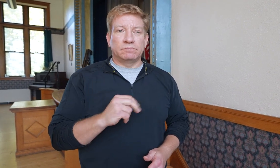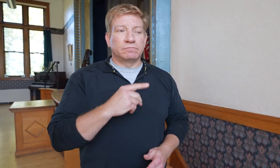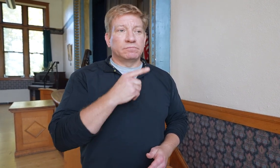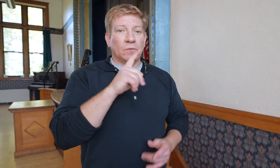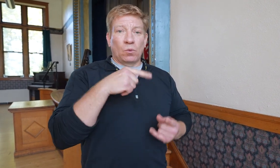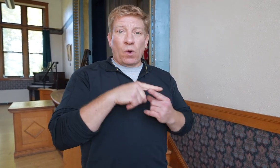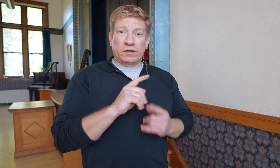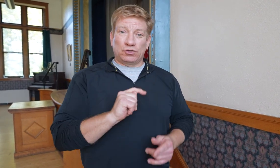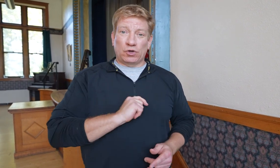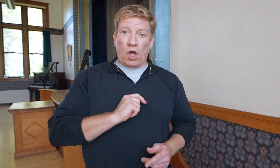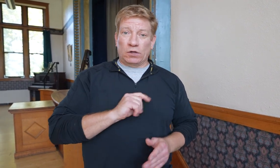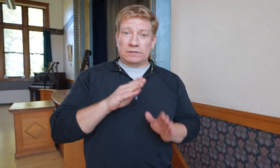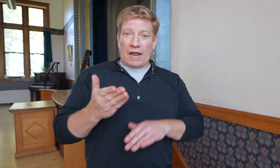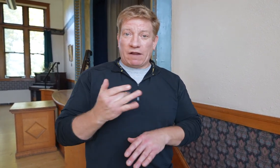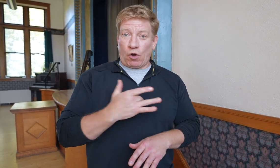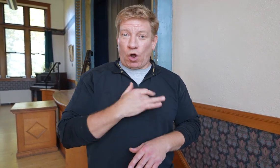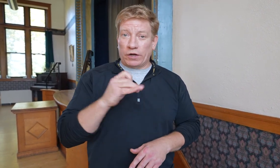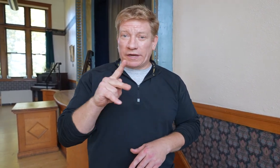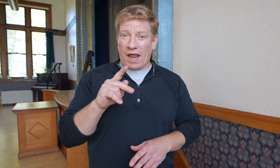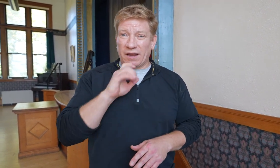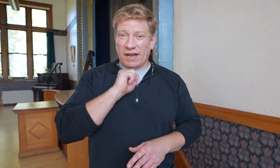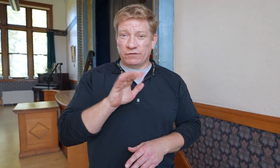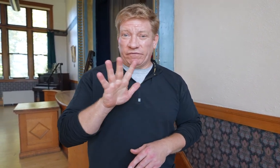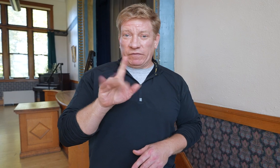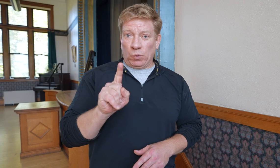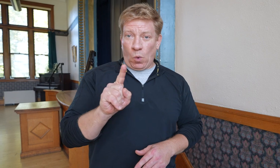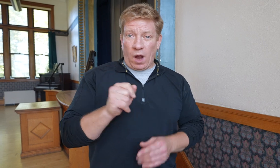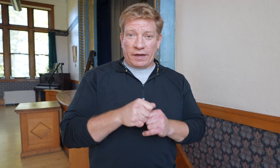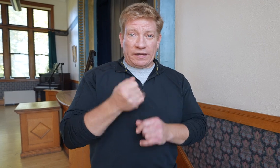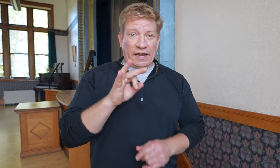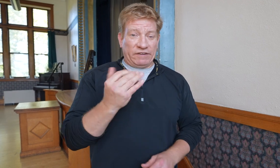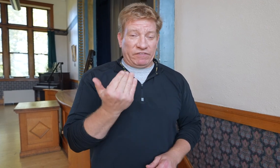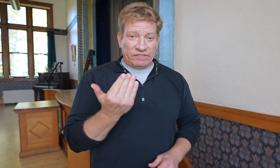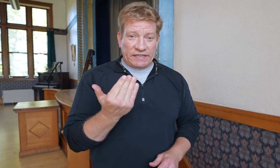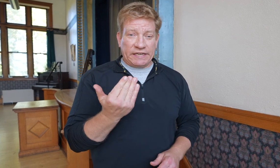When Charles died of a heart attack at the age of 51 in 1915,